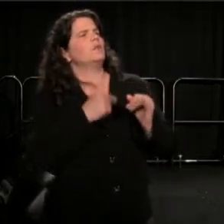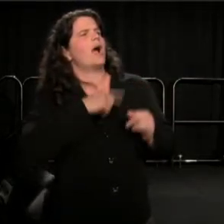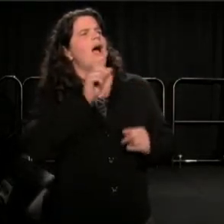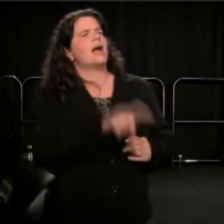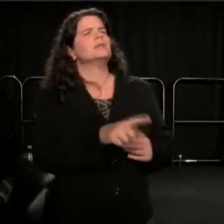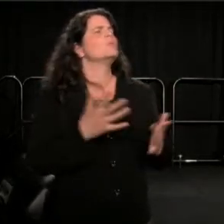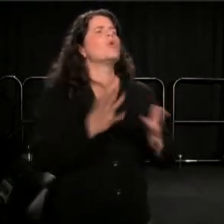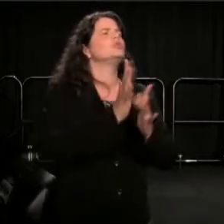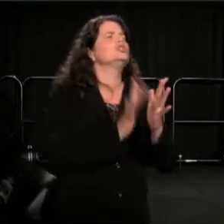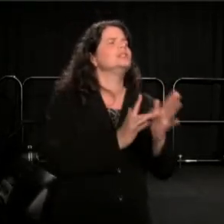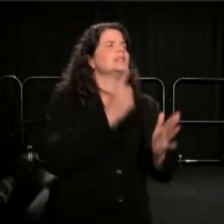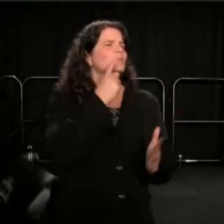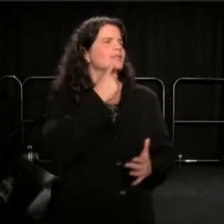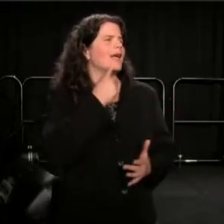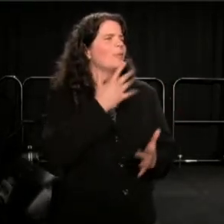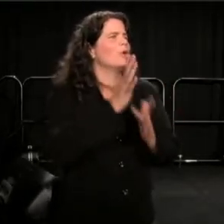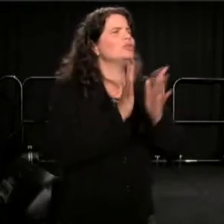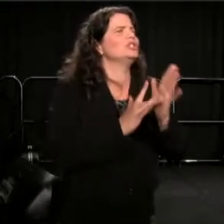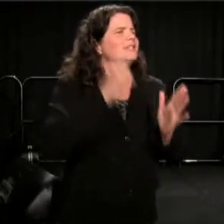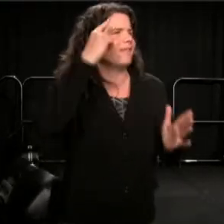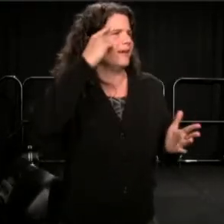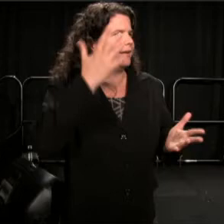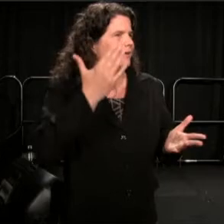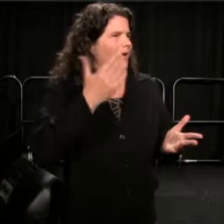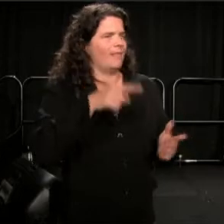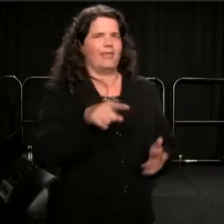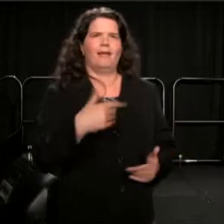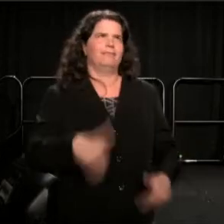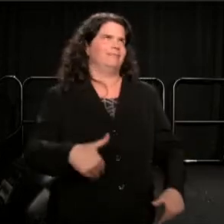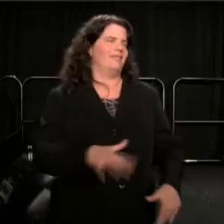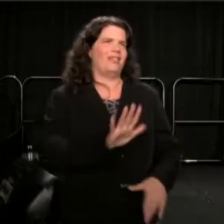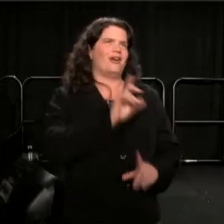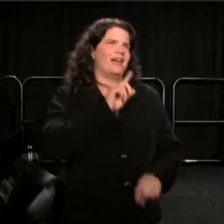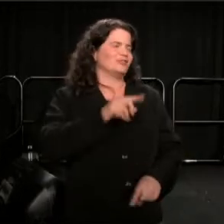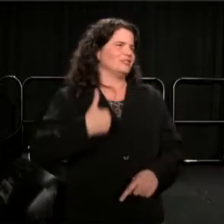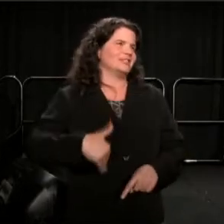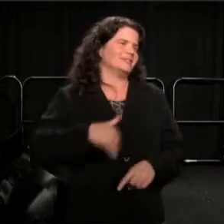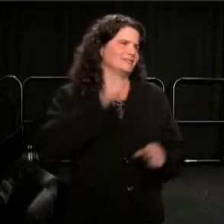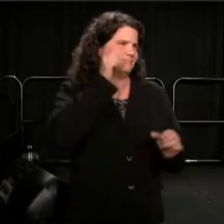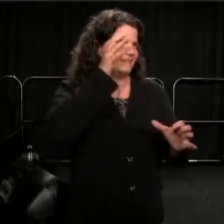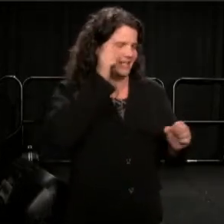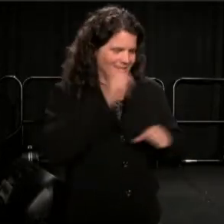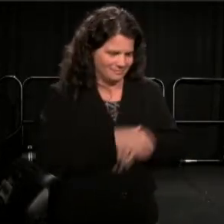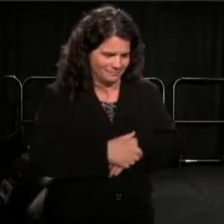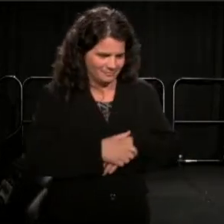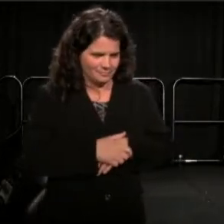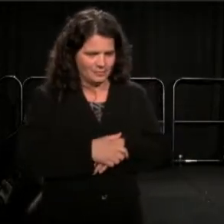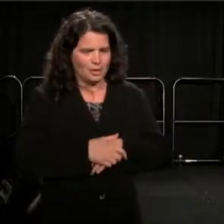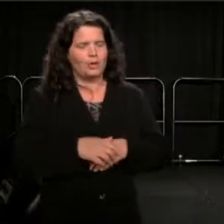And they always had incredible stuff to say. But I started thinking, and I've let some of that cat out of the bag, what would Baldwin think?